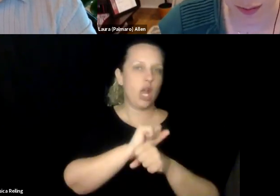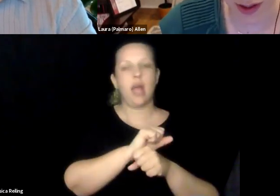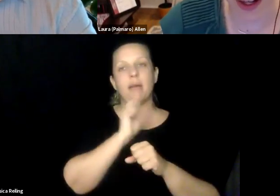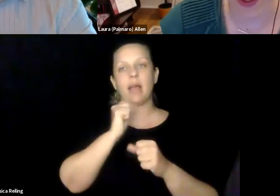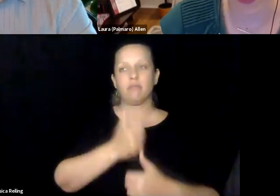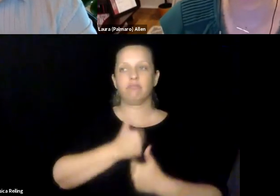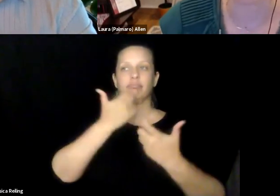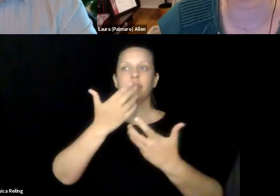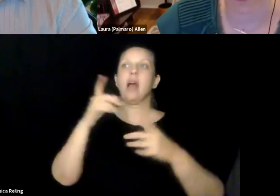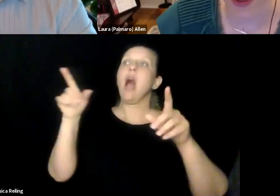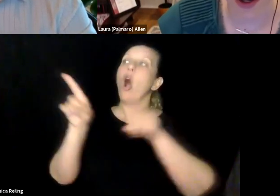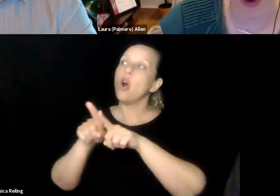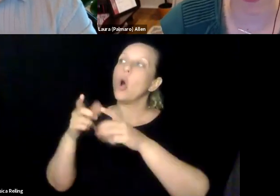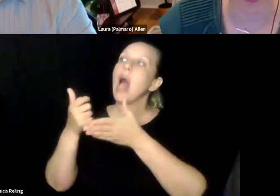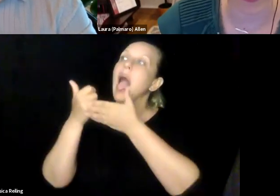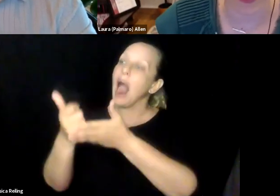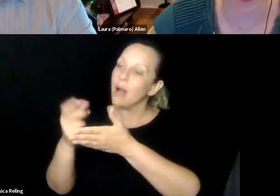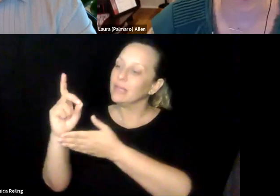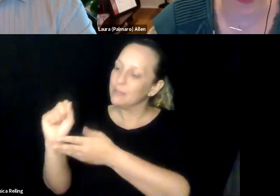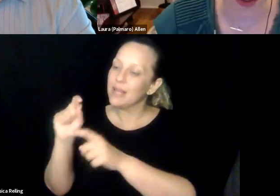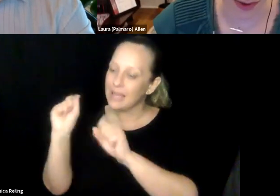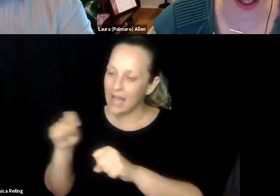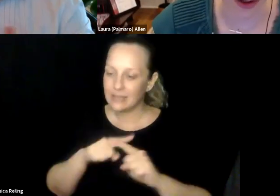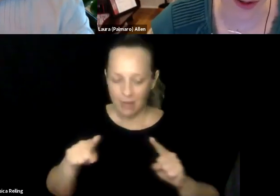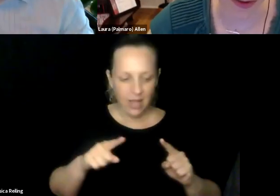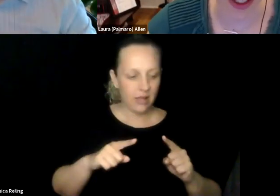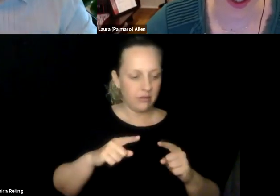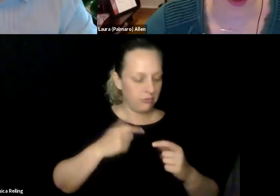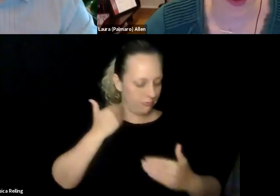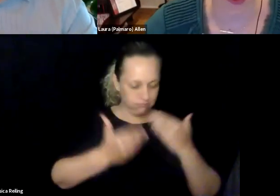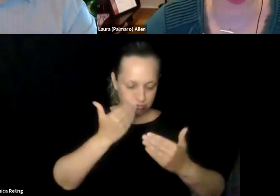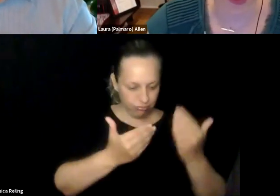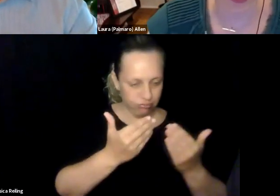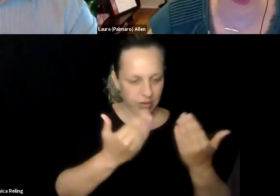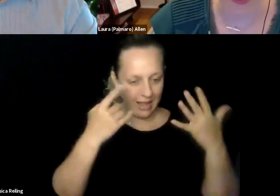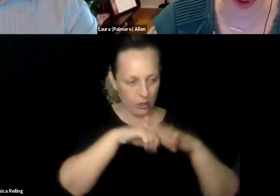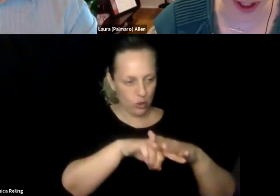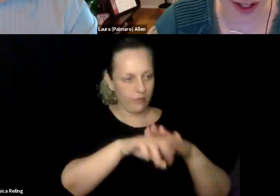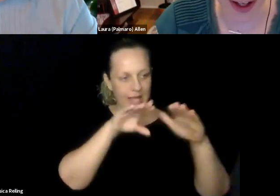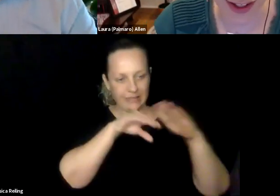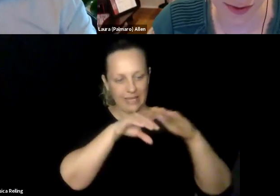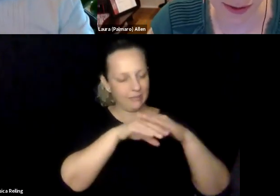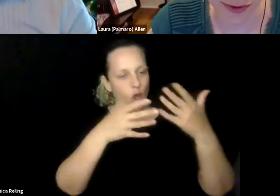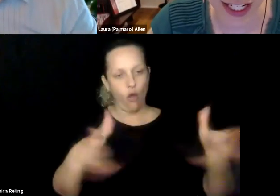general software engineering role, any design role. And they can be the voice of accessibility and they can hit the